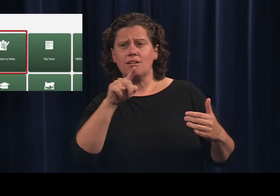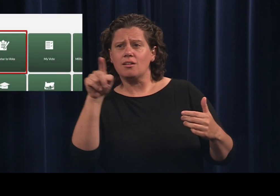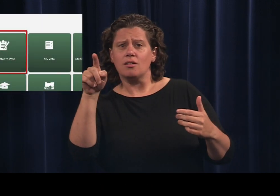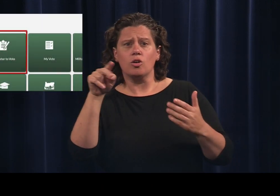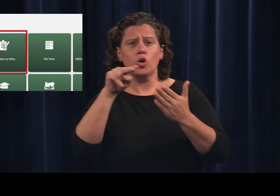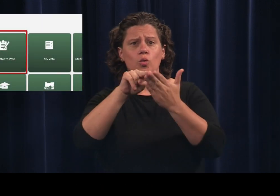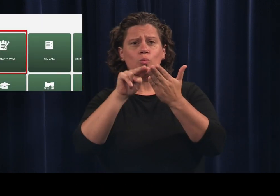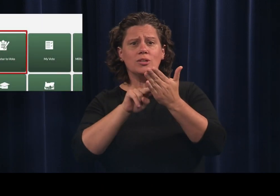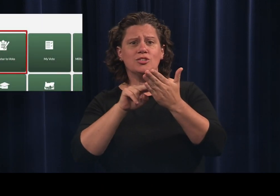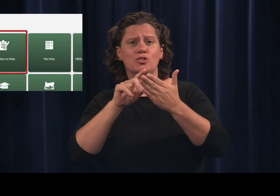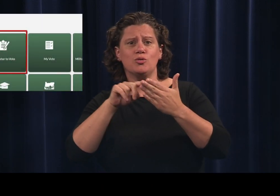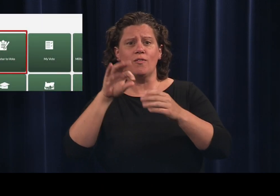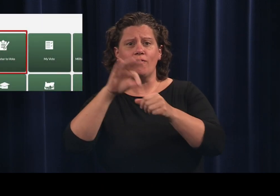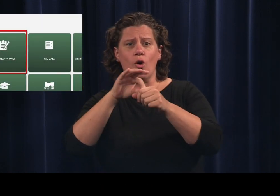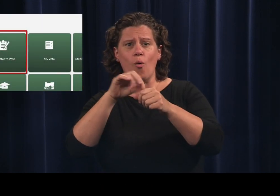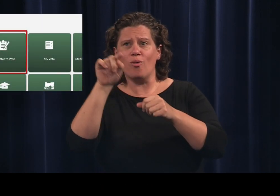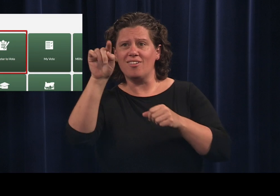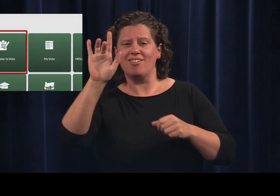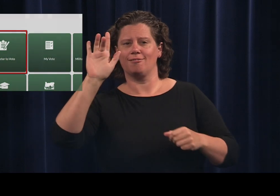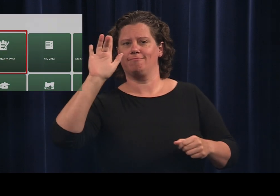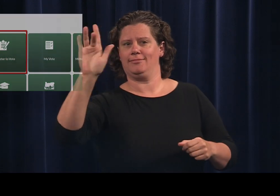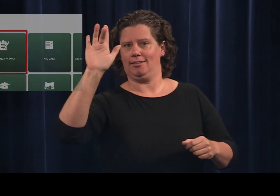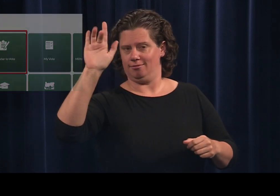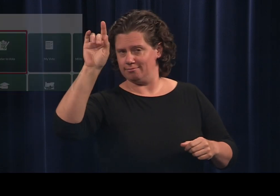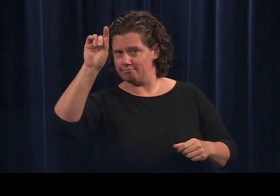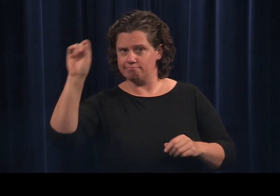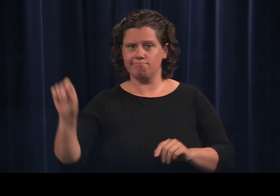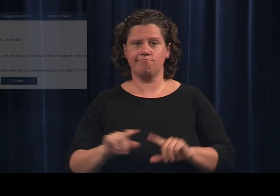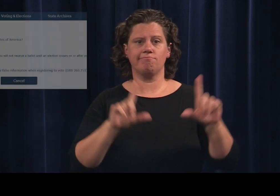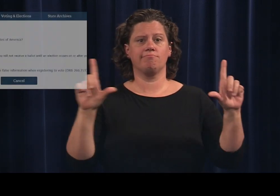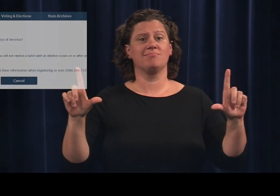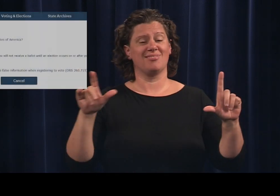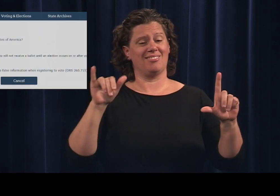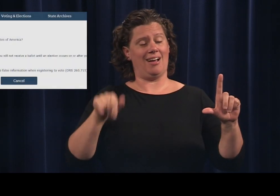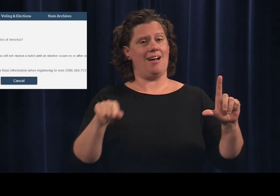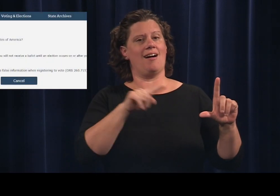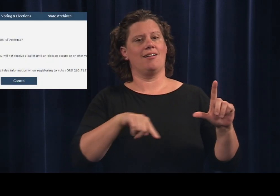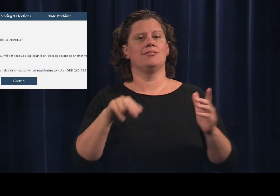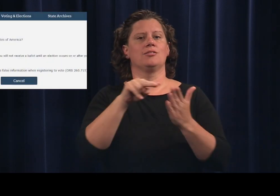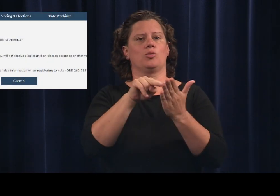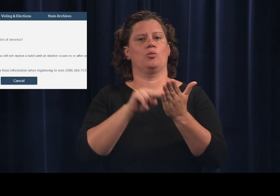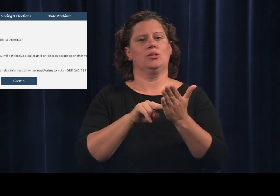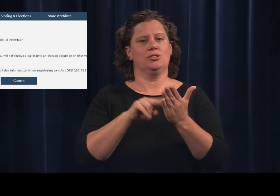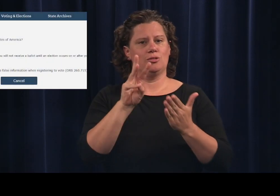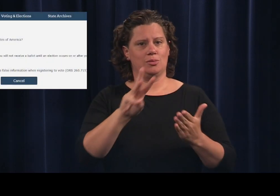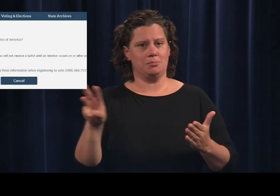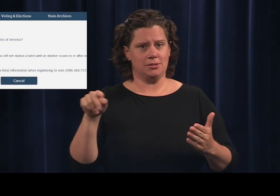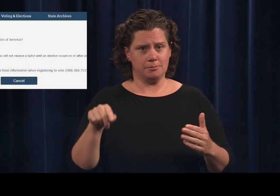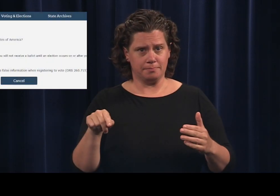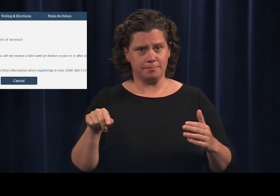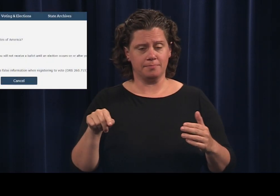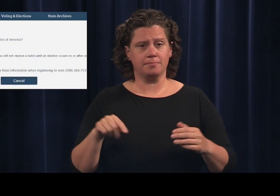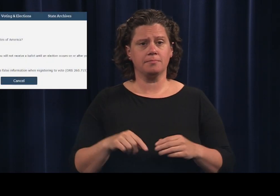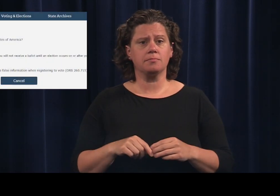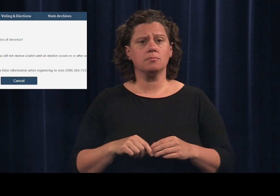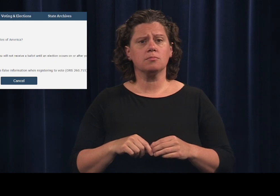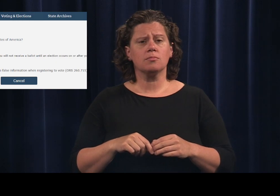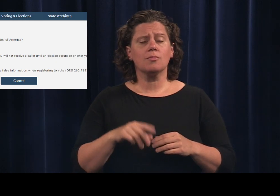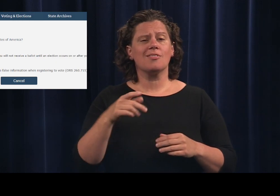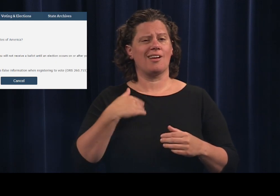Click on register to vote. This will direct you to the registration site.